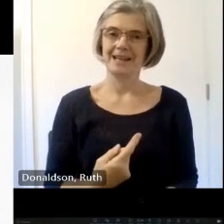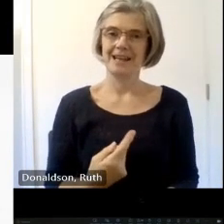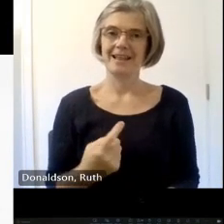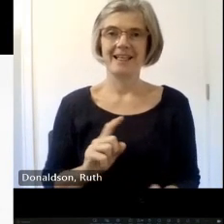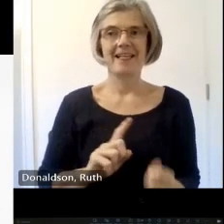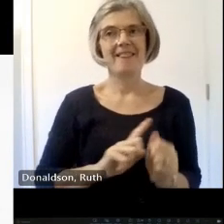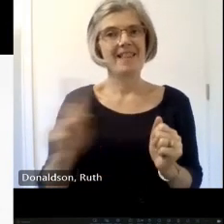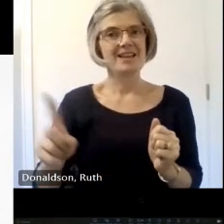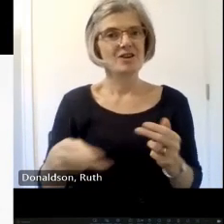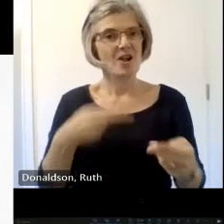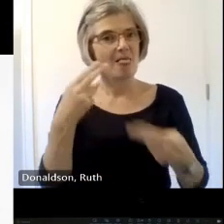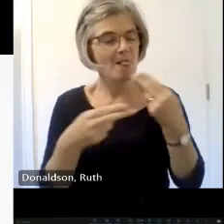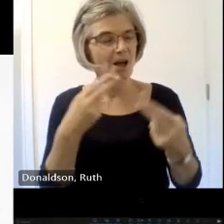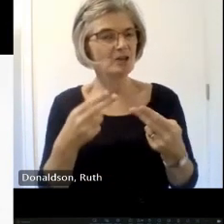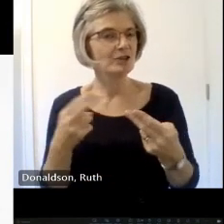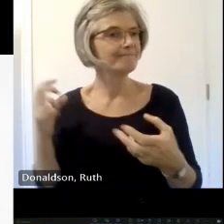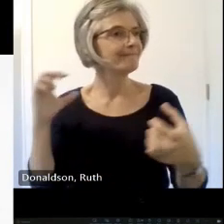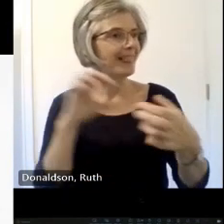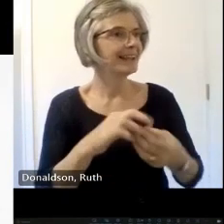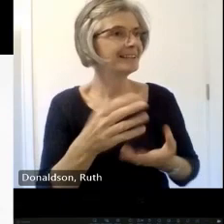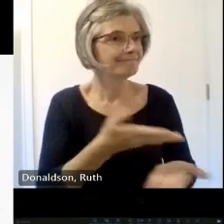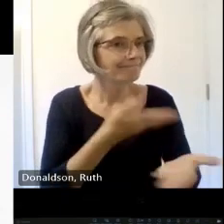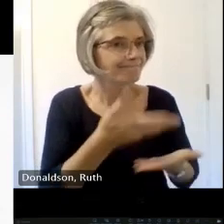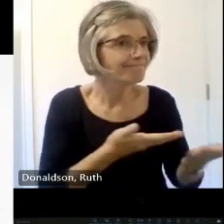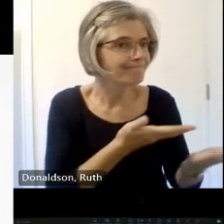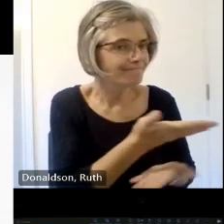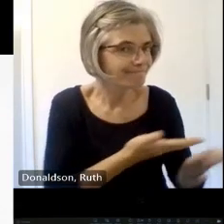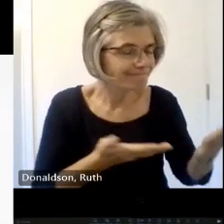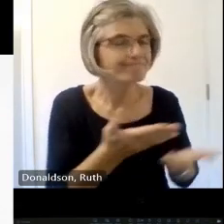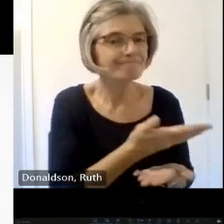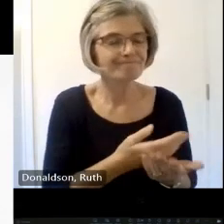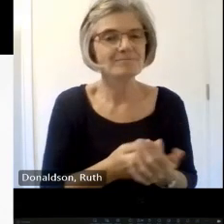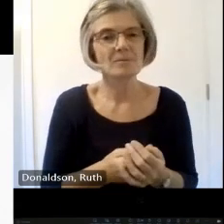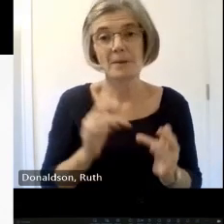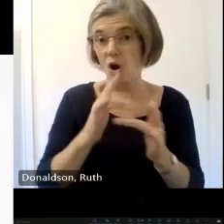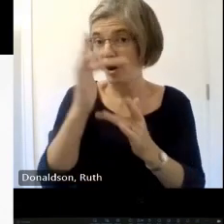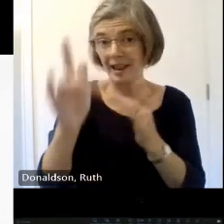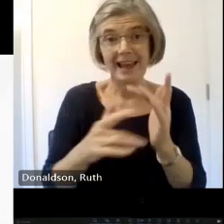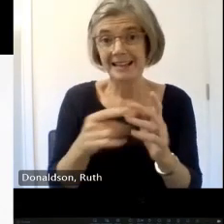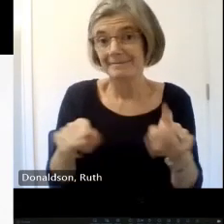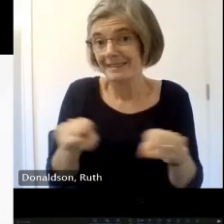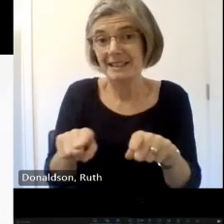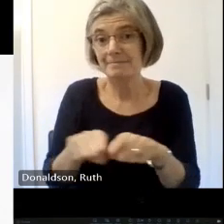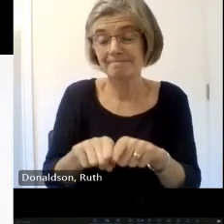those watching online perhaps you can in the chat and so on you can find out if we to get in touch